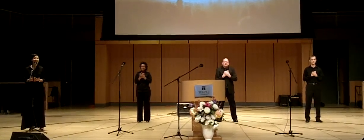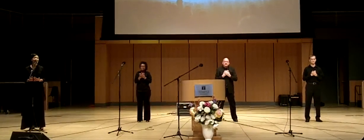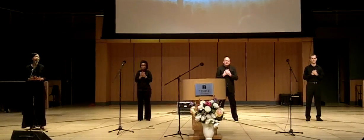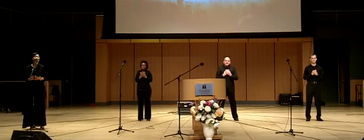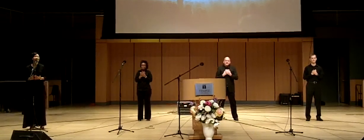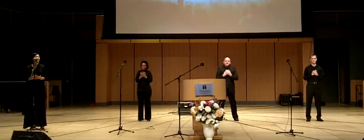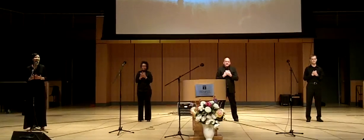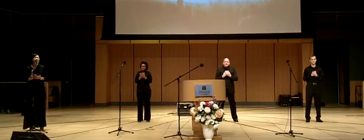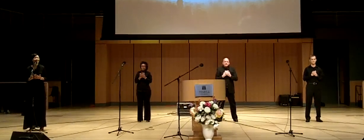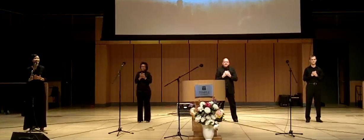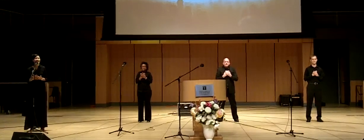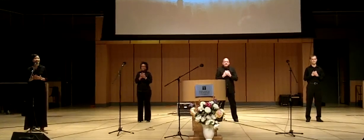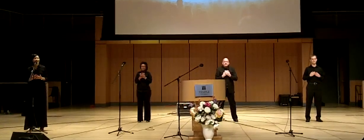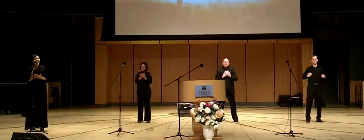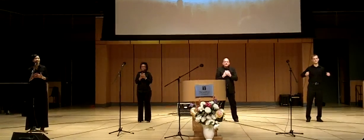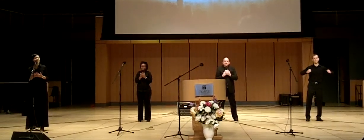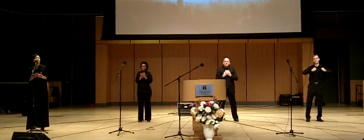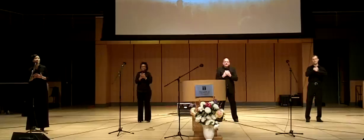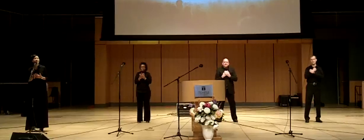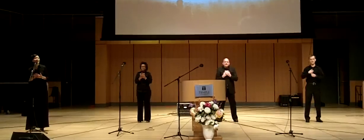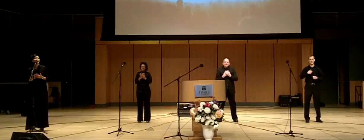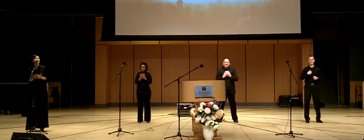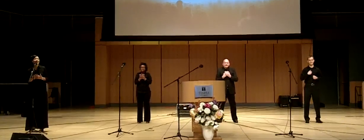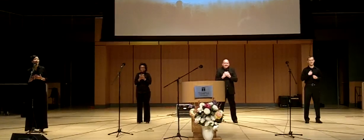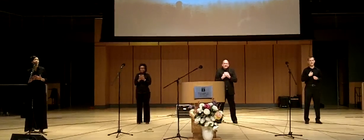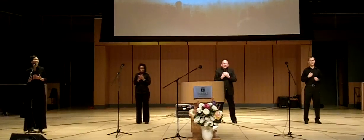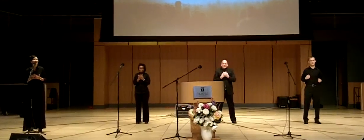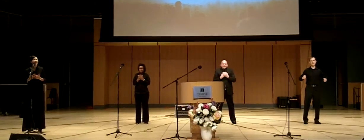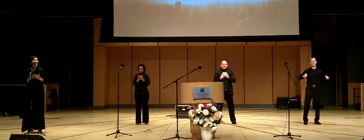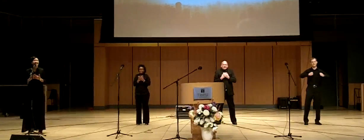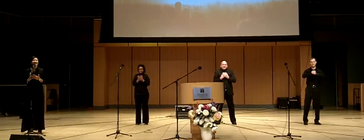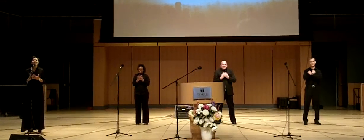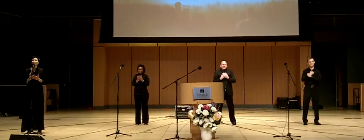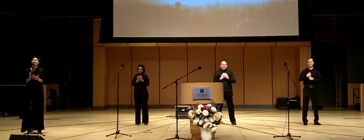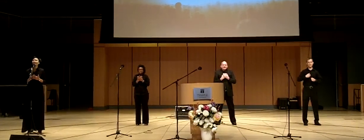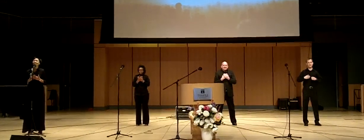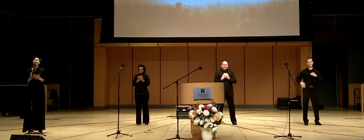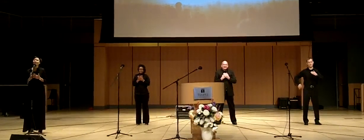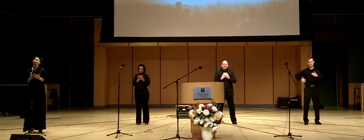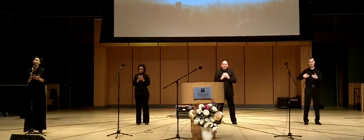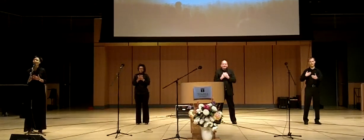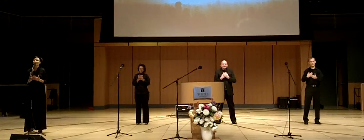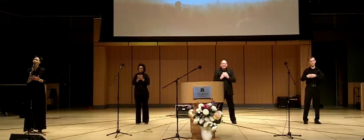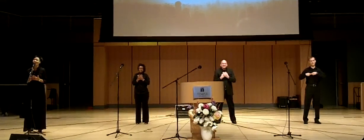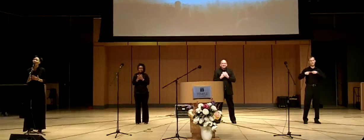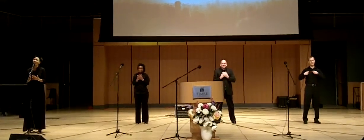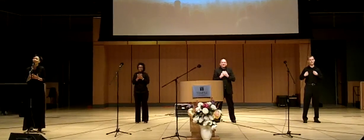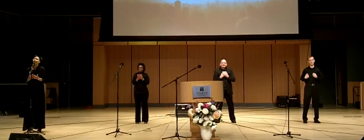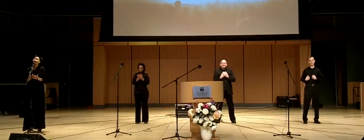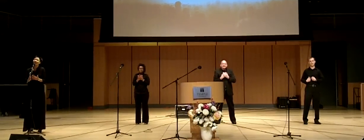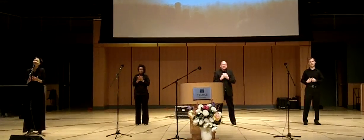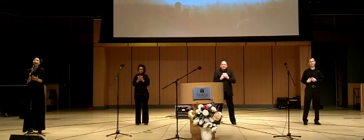And he says, love me, love me with your whole heart